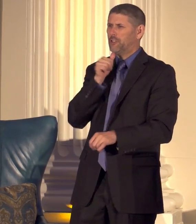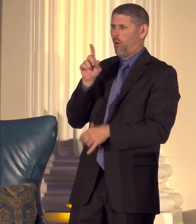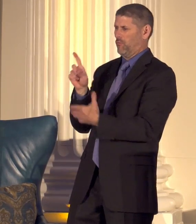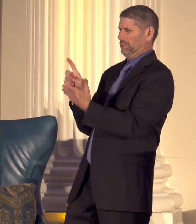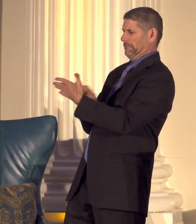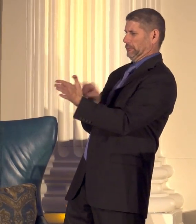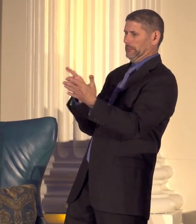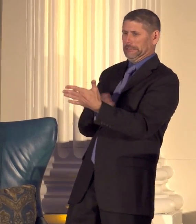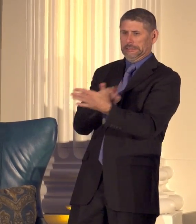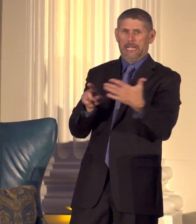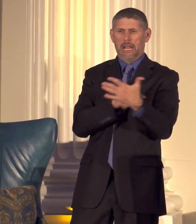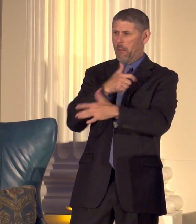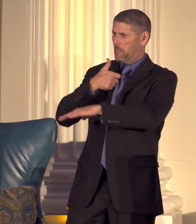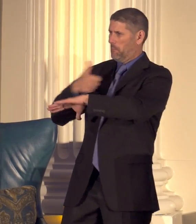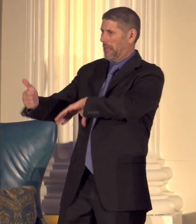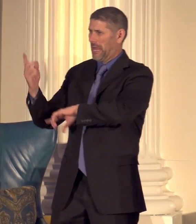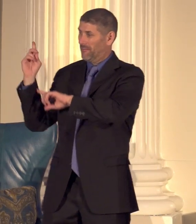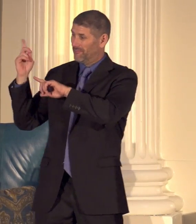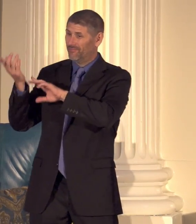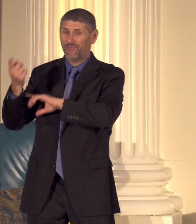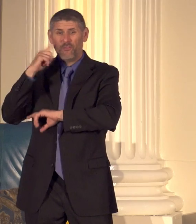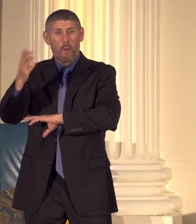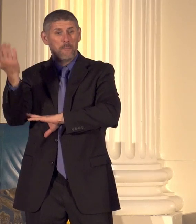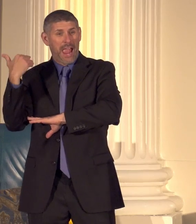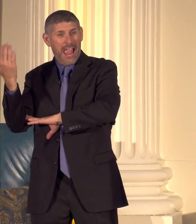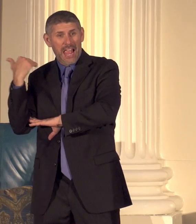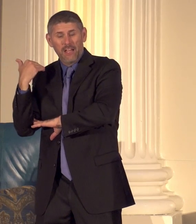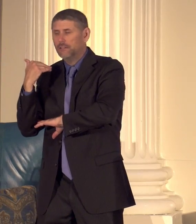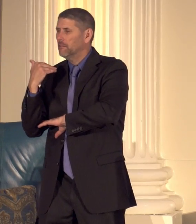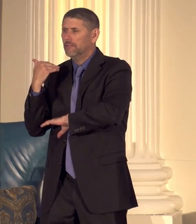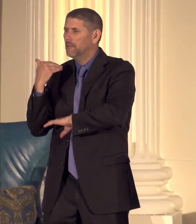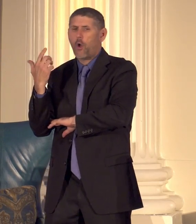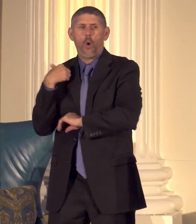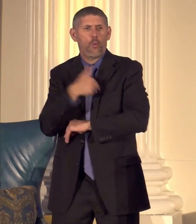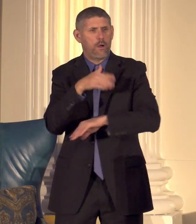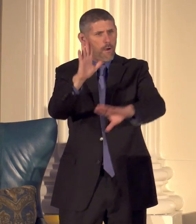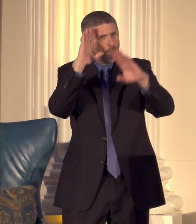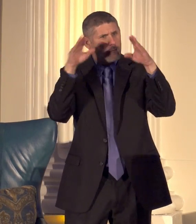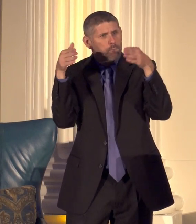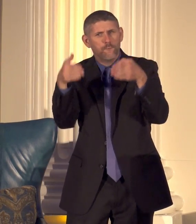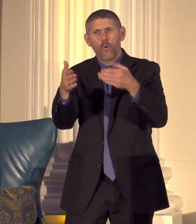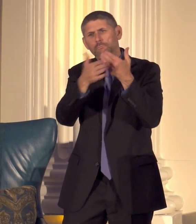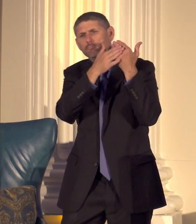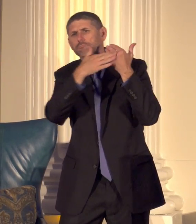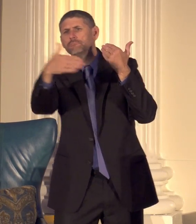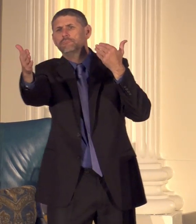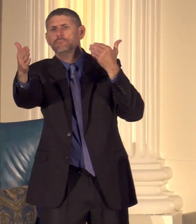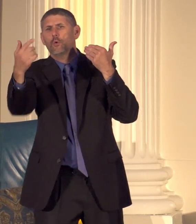and blame for the past but that we focus on where we can work together for a